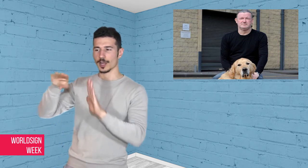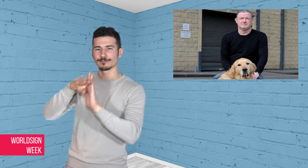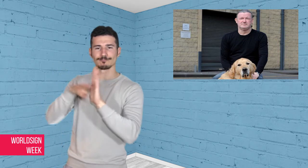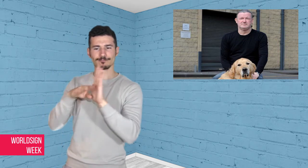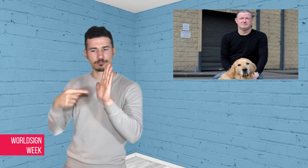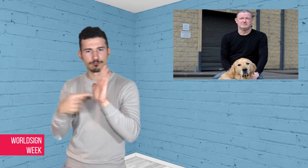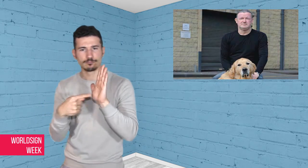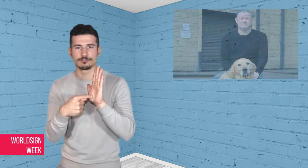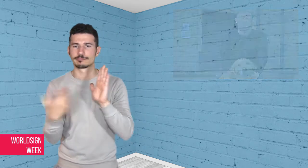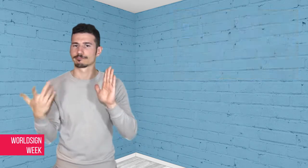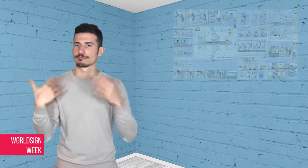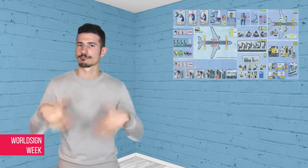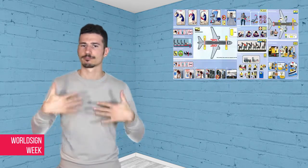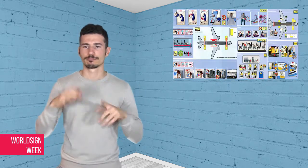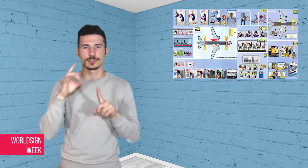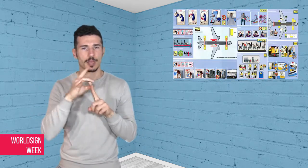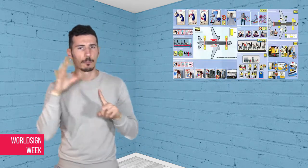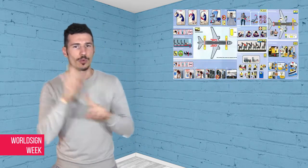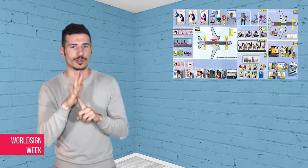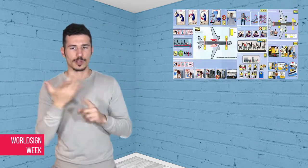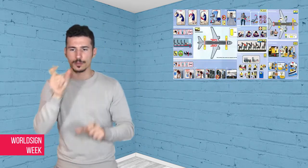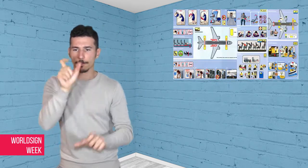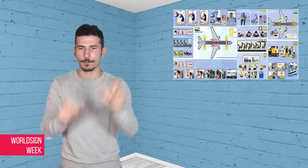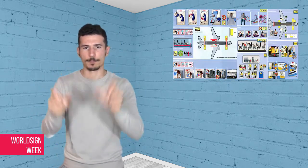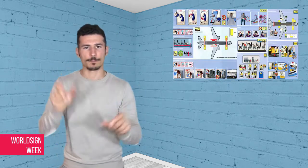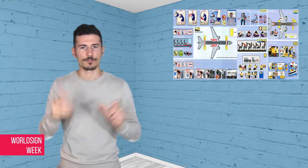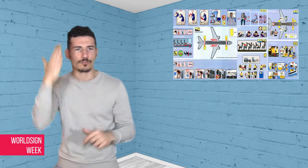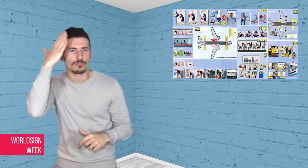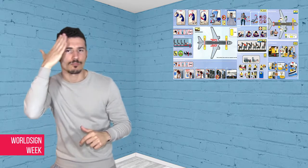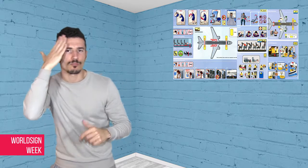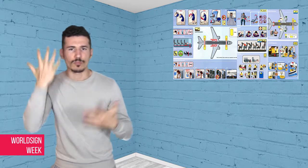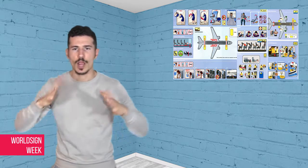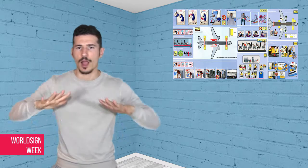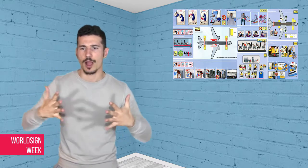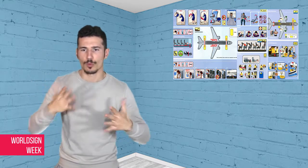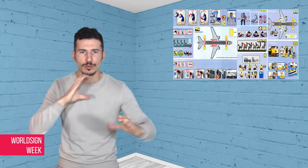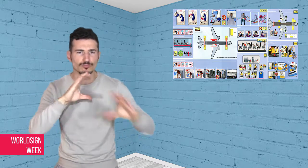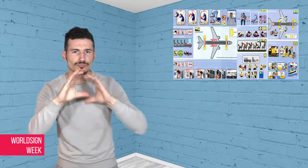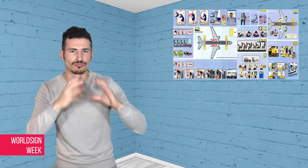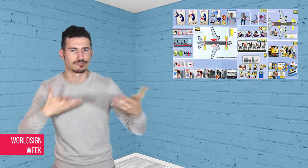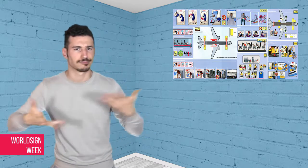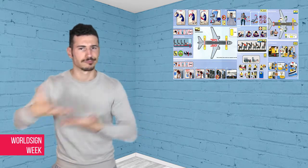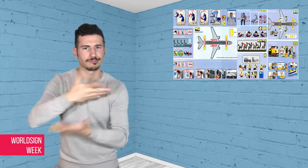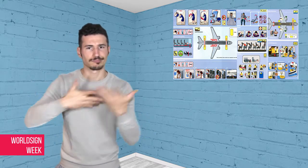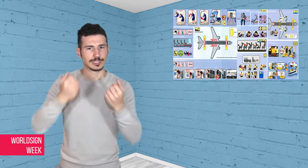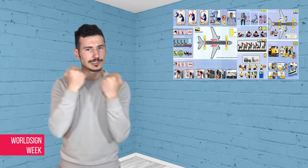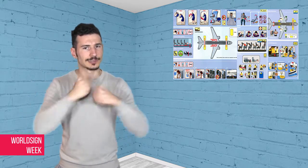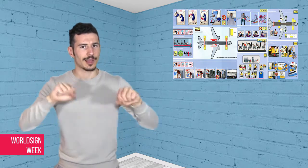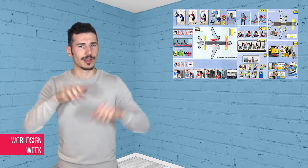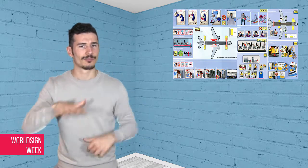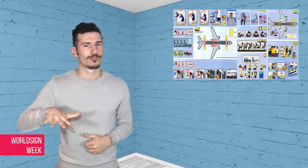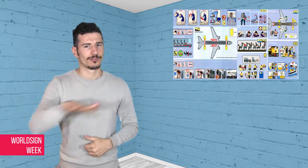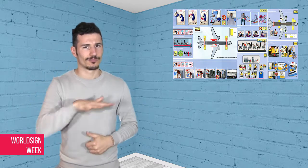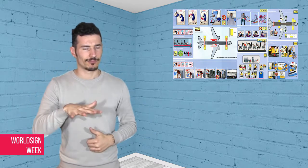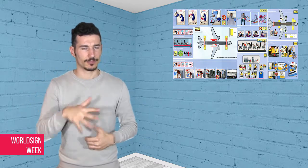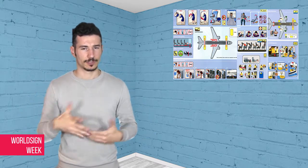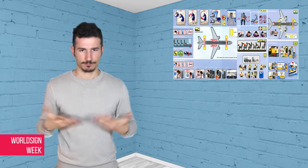always Easyjet’s highest priority.” Mr Thomson is worried what it means for